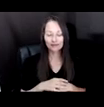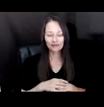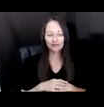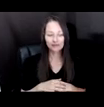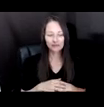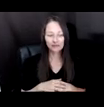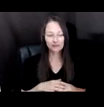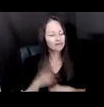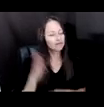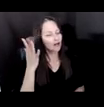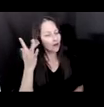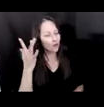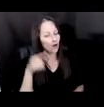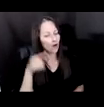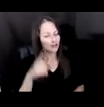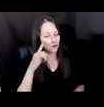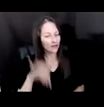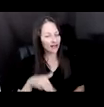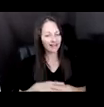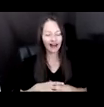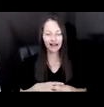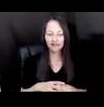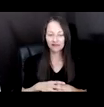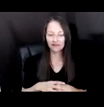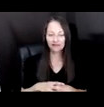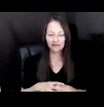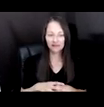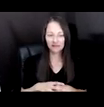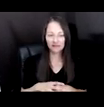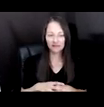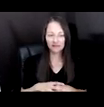WHY DID YOU THINK THAT? I WAS GOING ON A HUNCH.